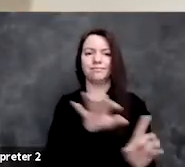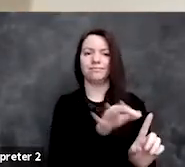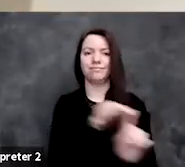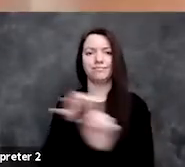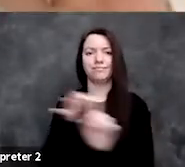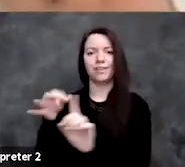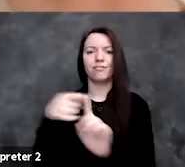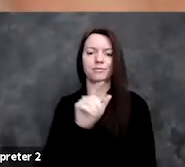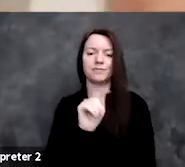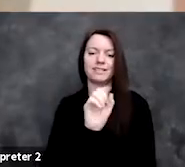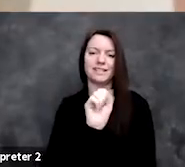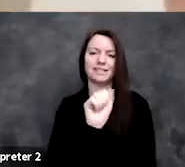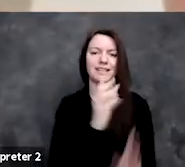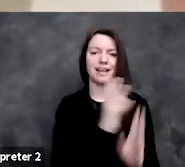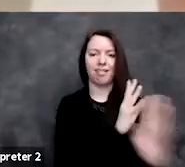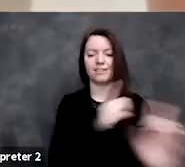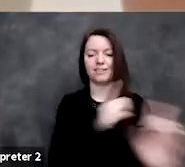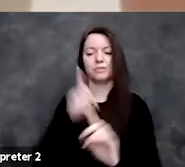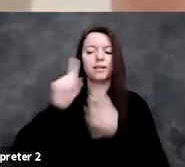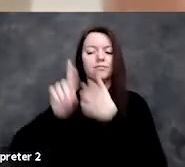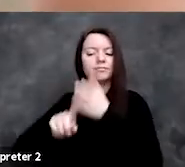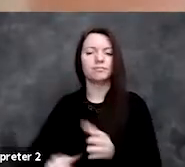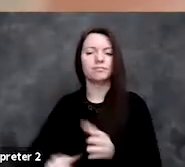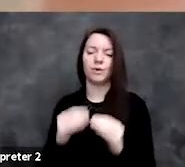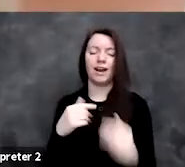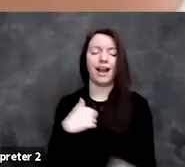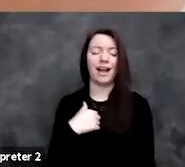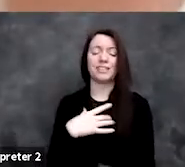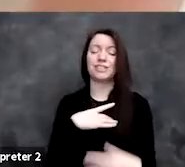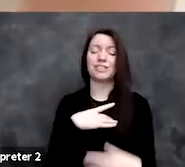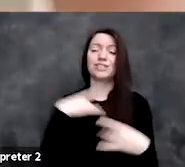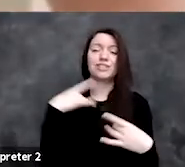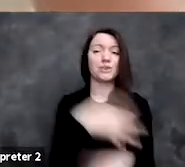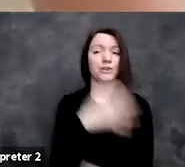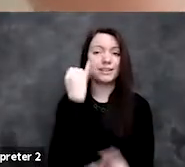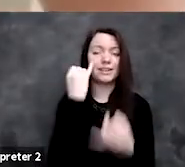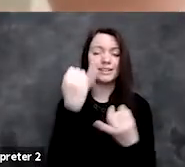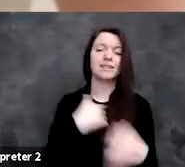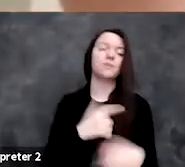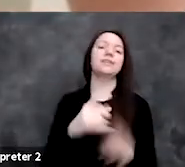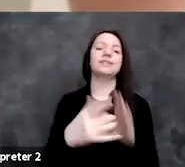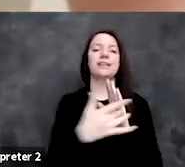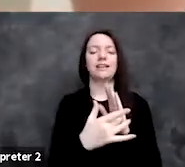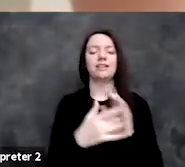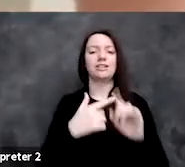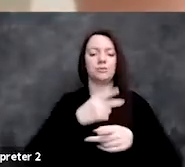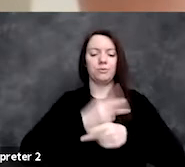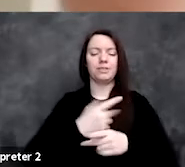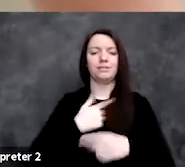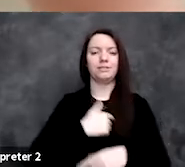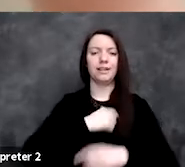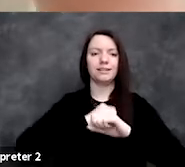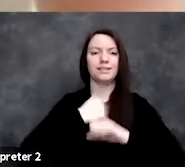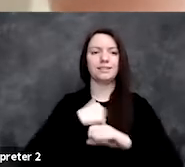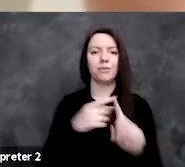I don't like this idea that we need technology, technology is going to keep us safe from this pandemic, no, it's not.